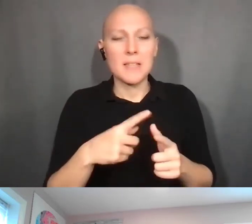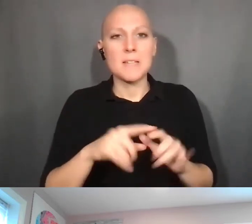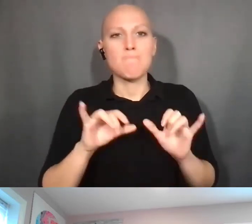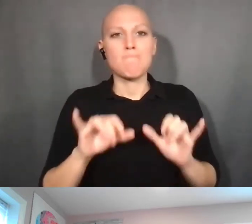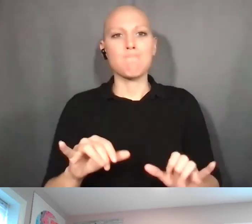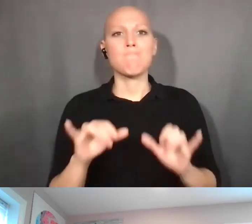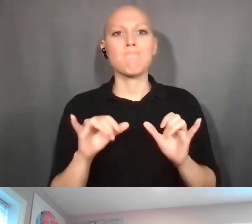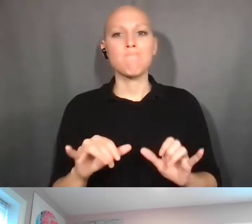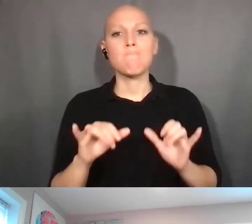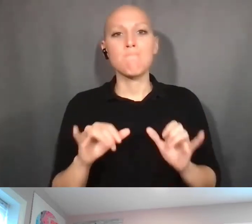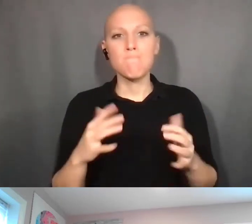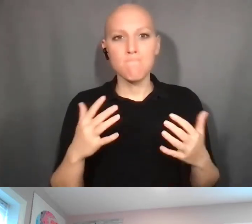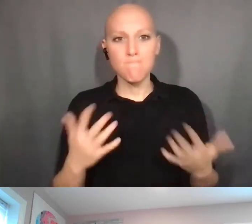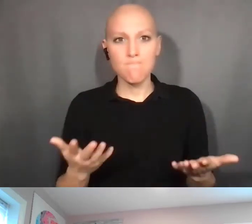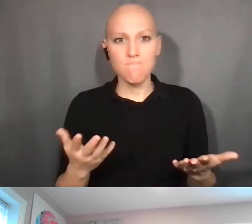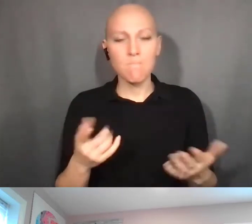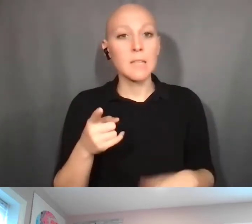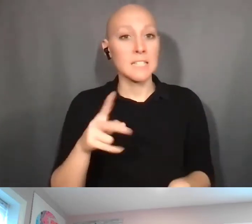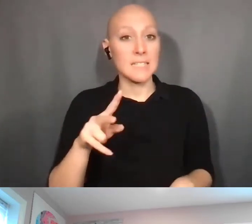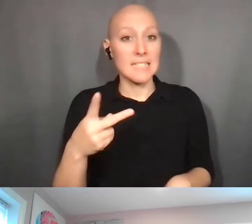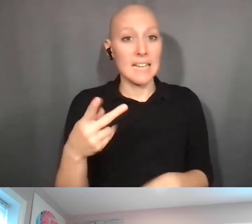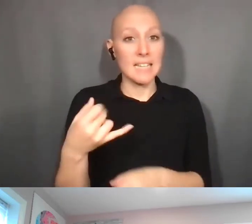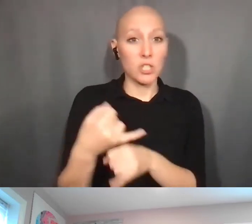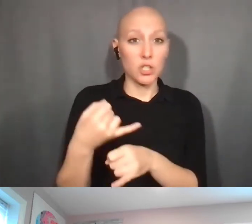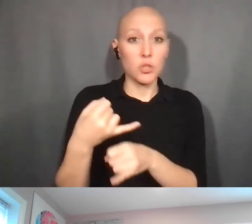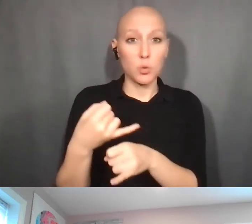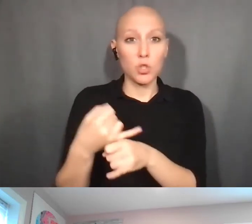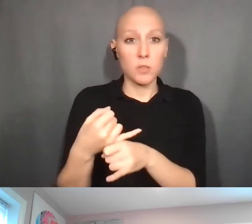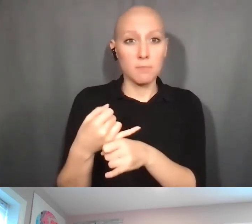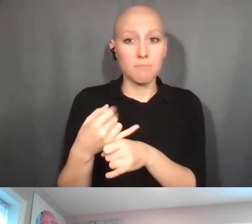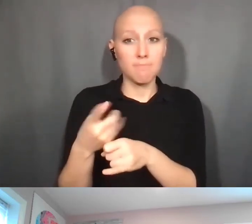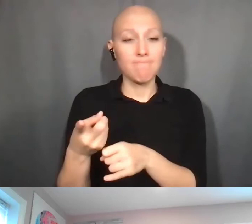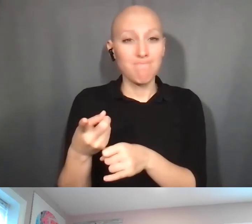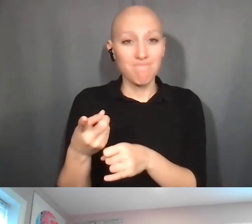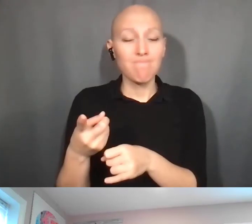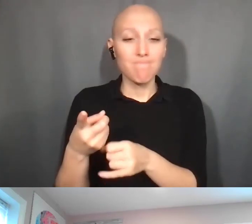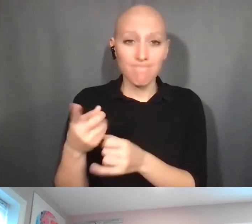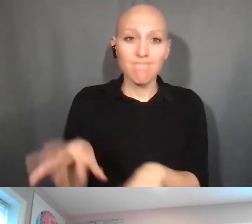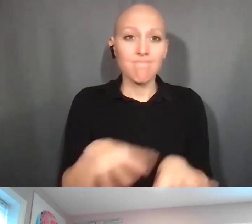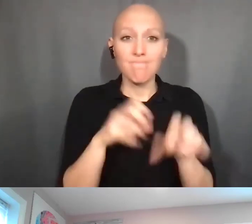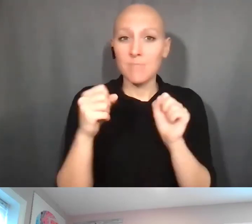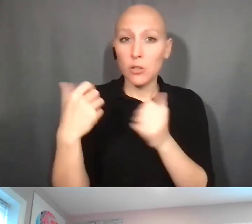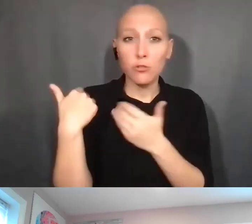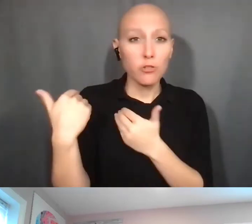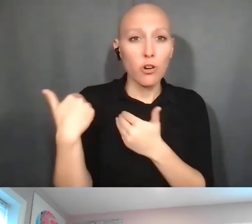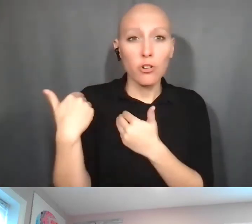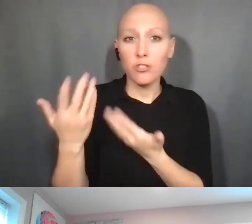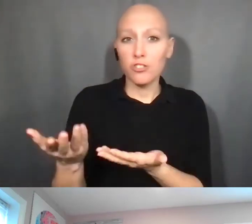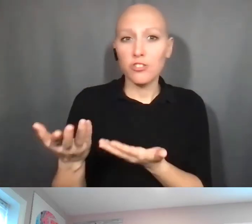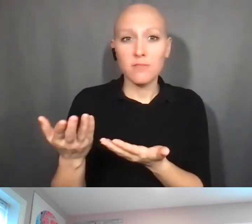Institution B is really taking charge of this and they're going forward with it.